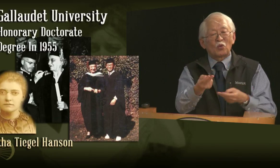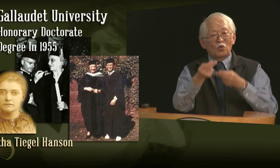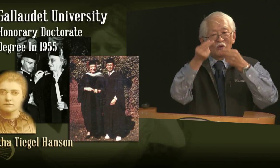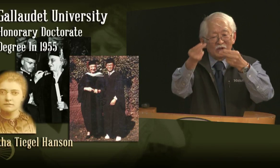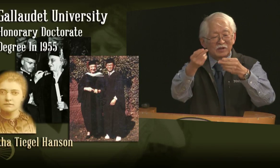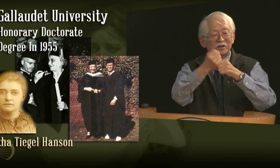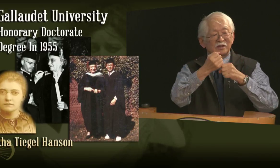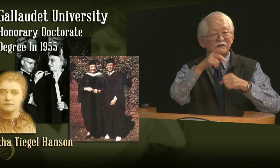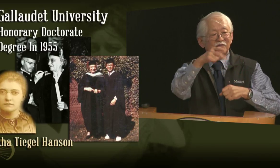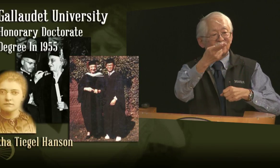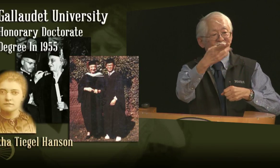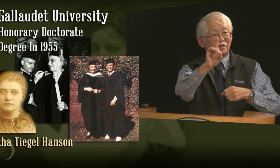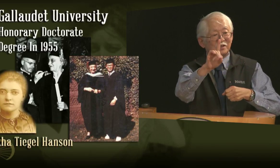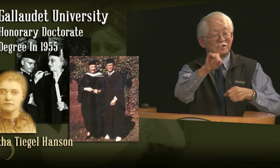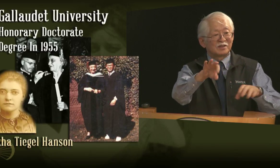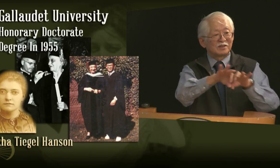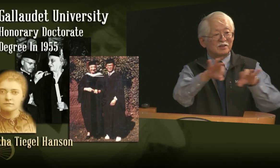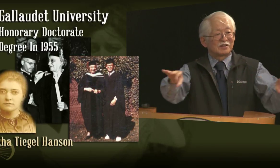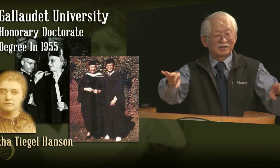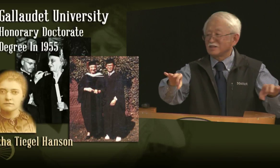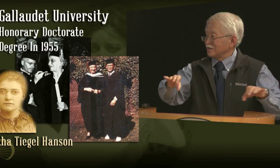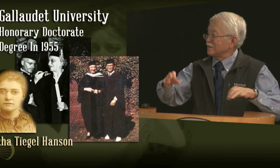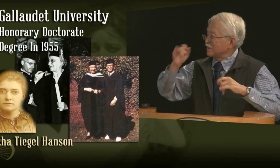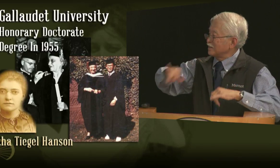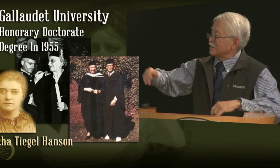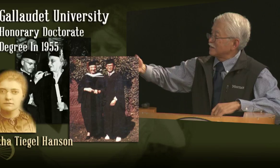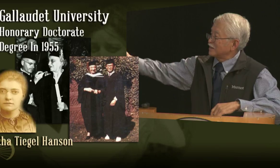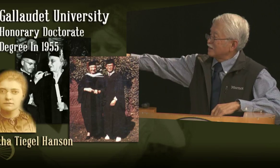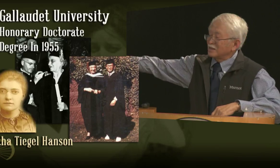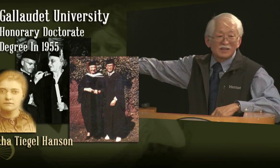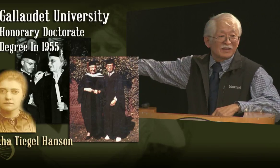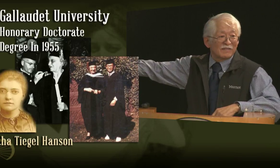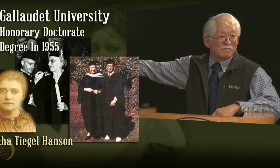you know, that she should get an honorary degree